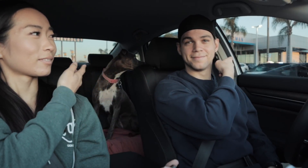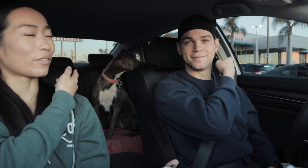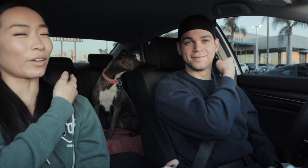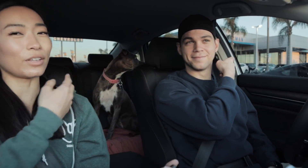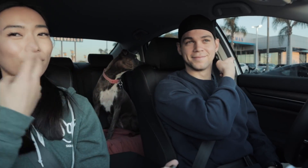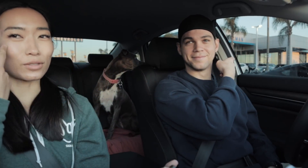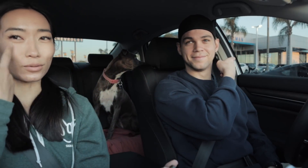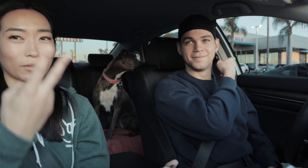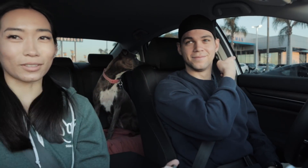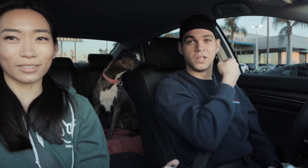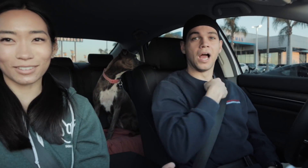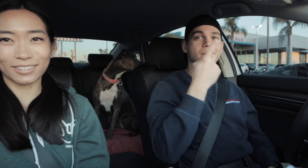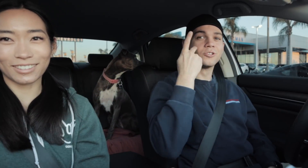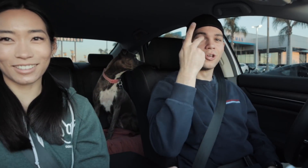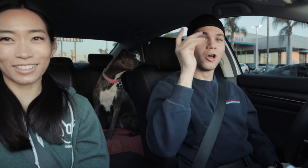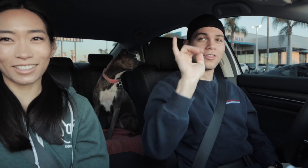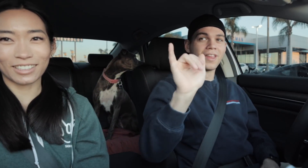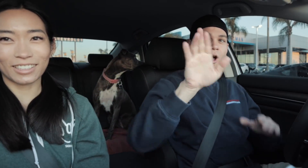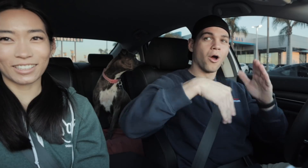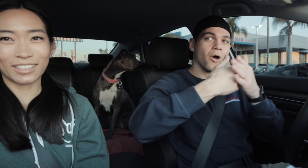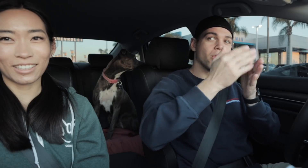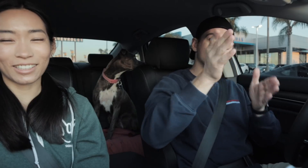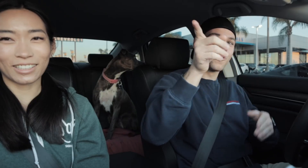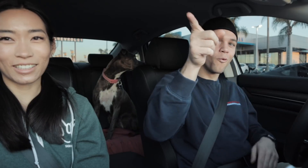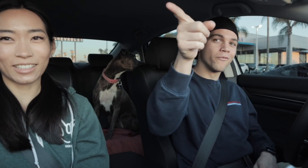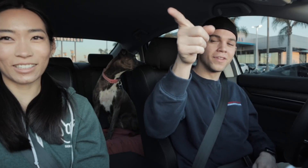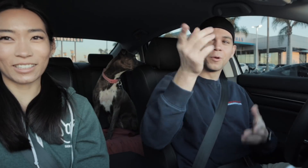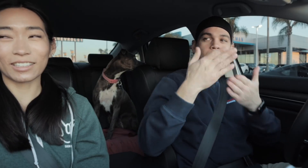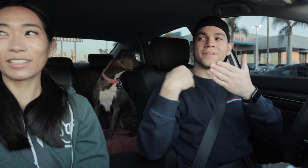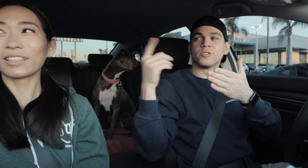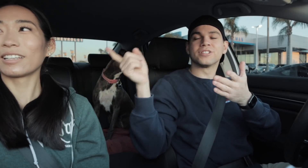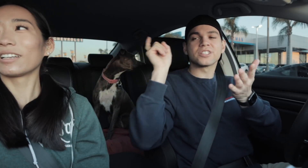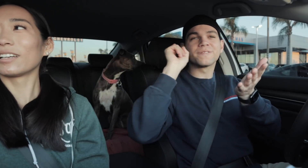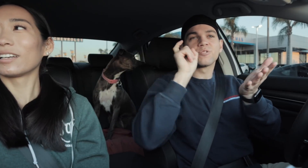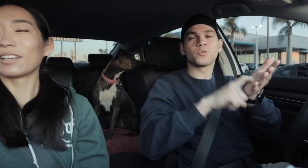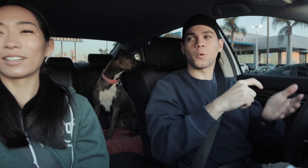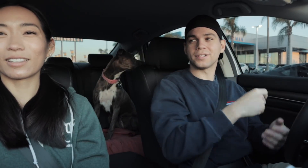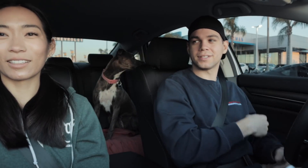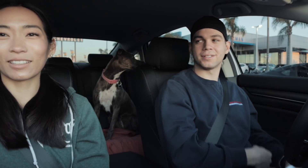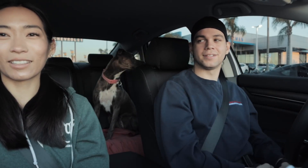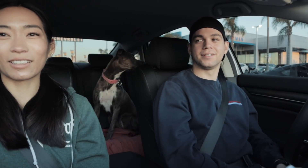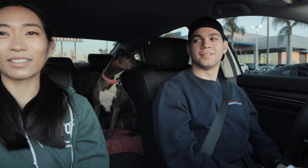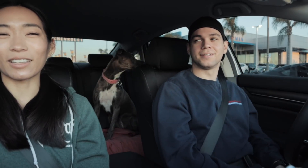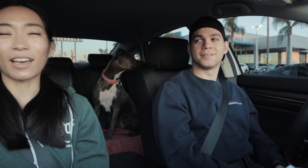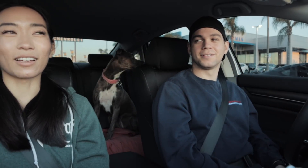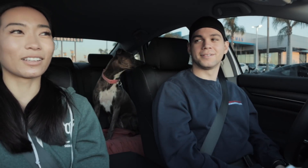E: very visual R: I saw that all the way over there before she even noticed. E: yeah